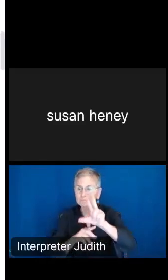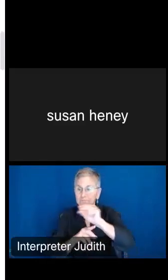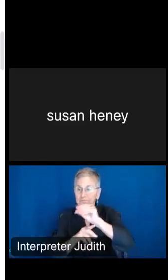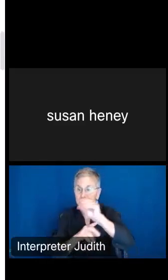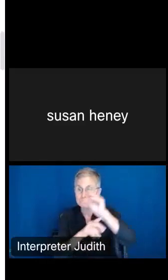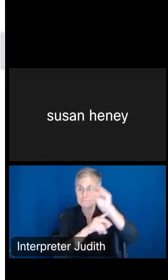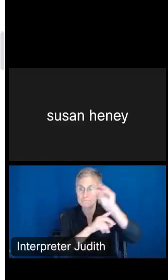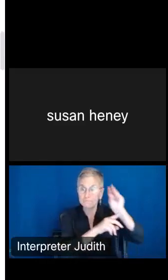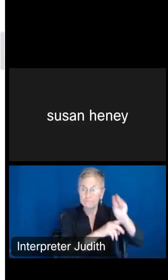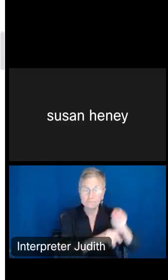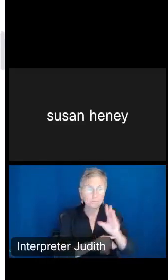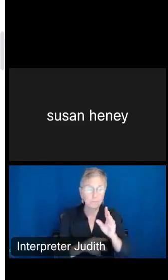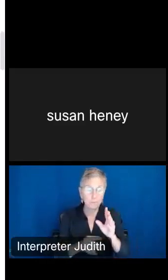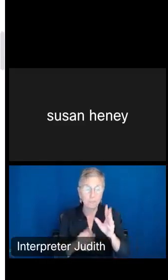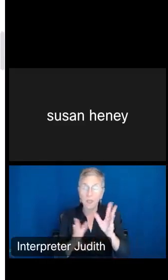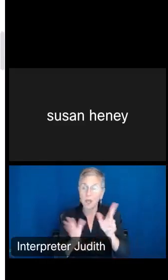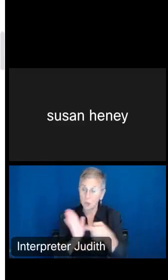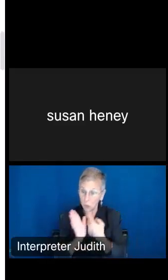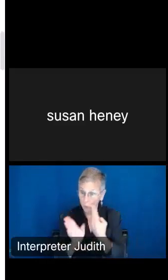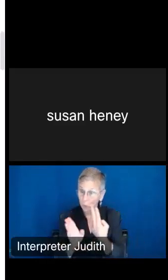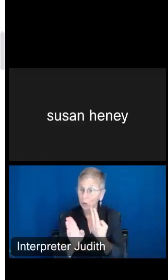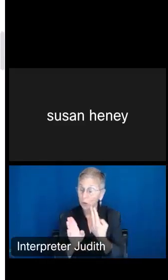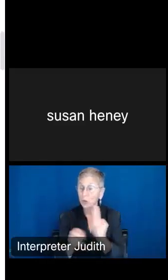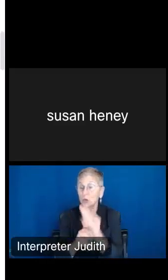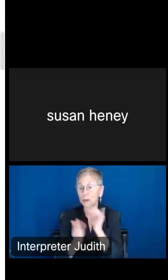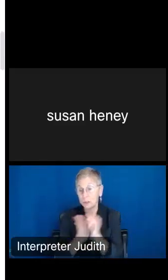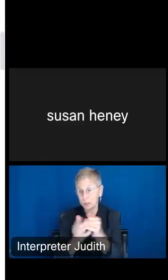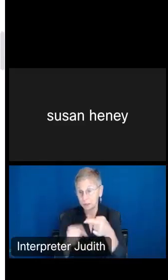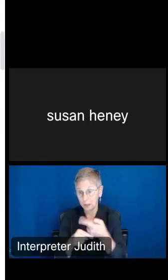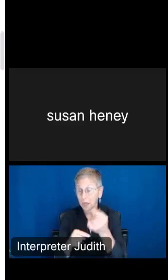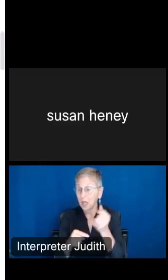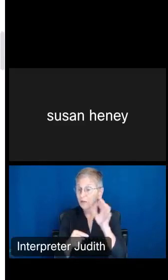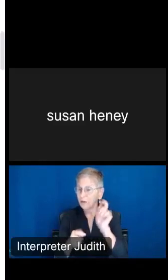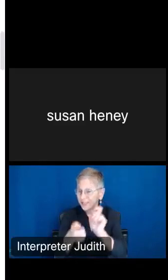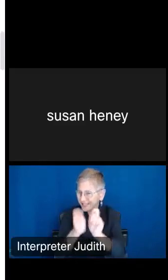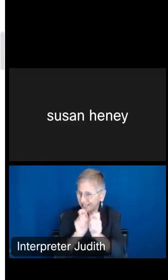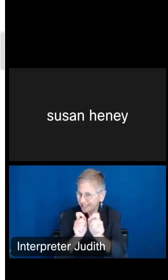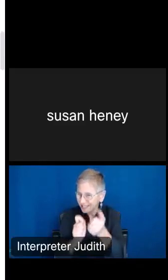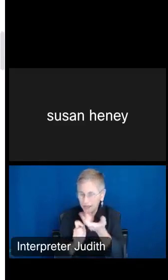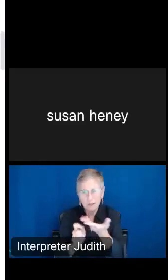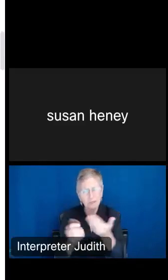that for today's presentation, but if you need to adjust anything else, you can certainly